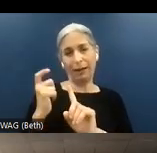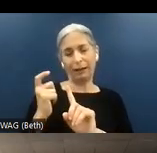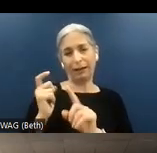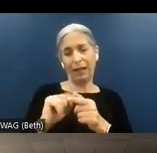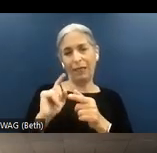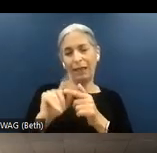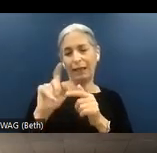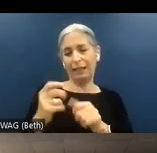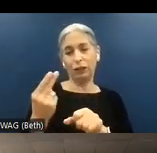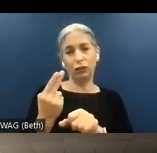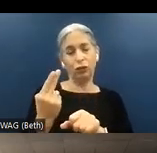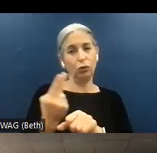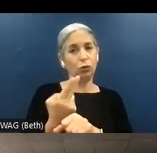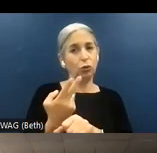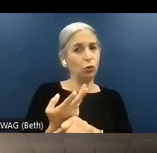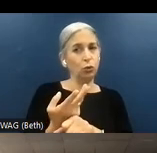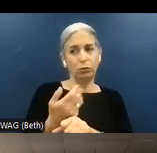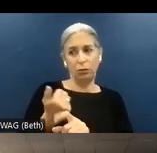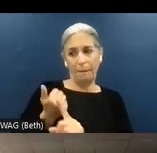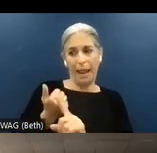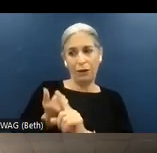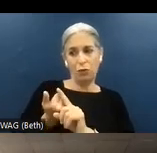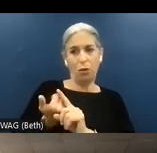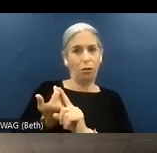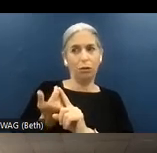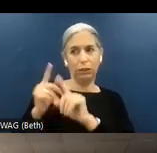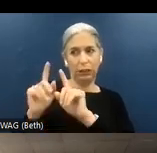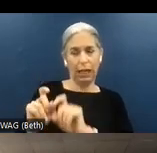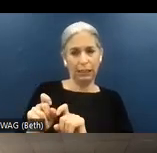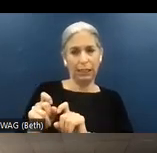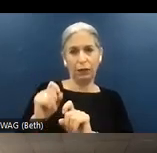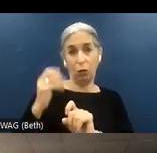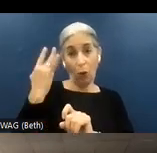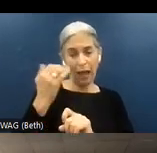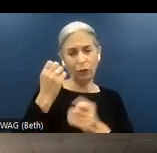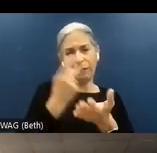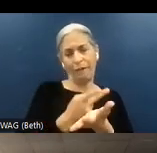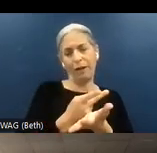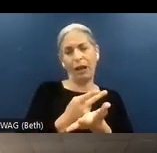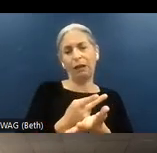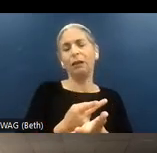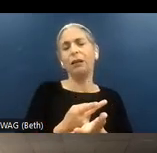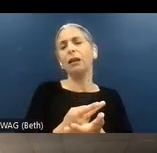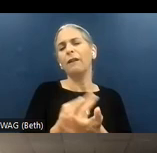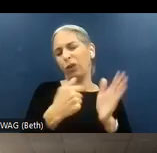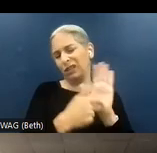need to do a man I don't you will intervention in order to verify. For example, all the aspects